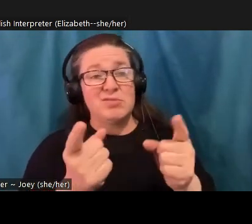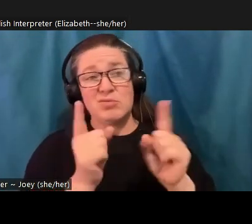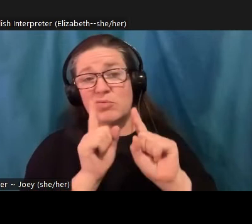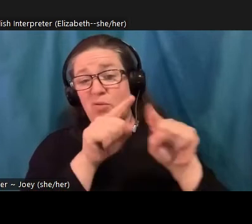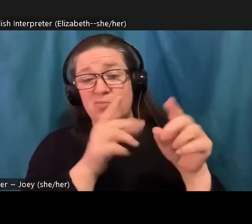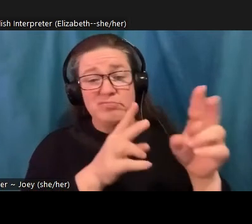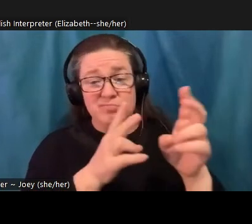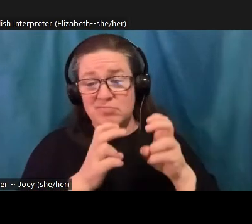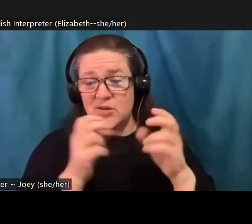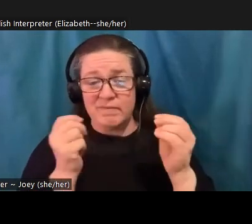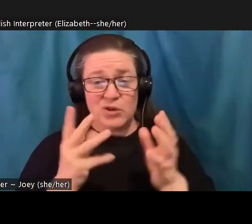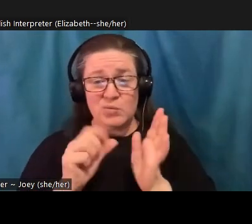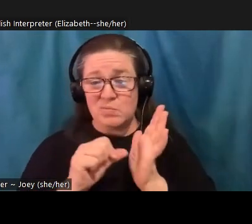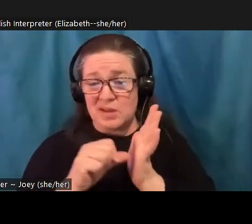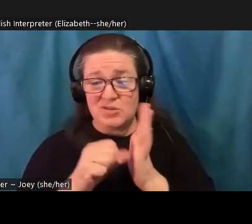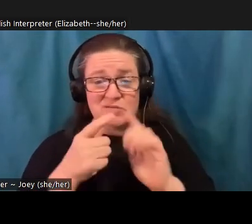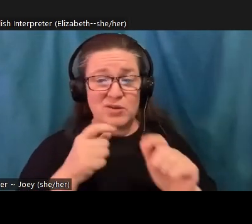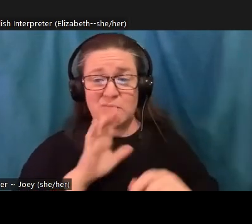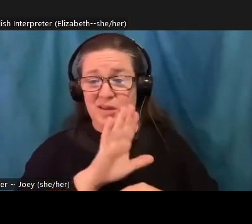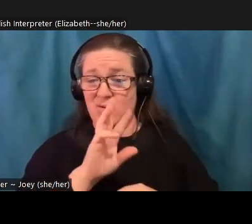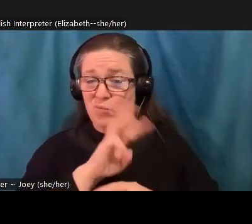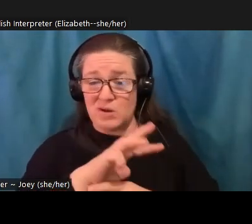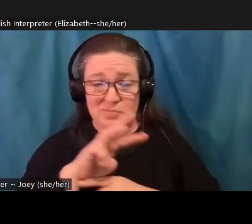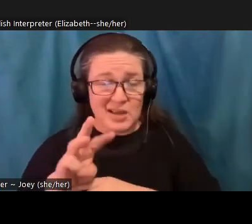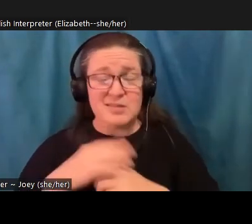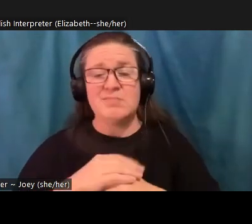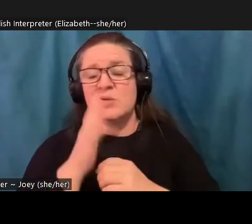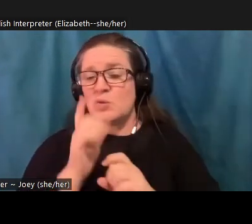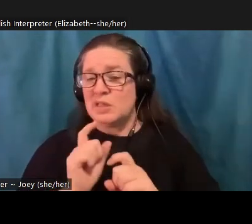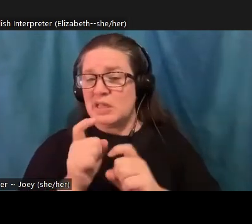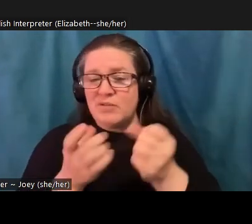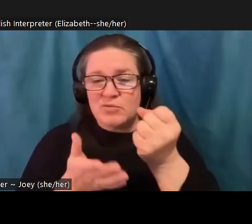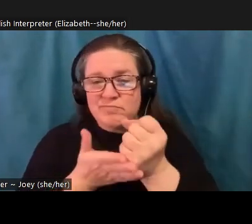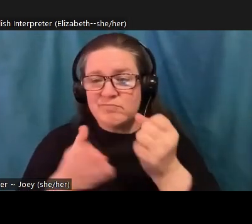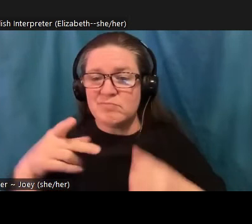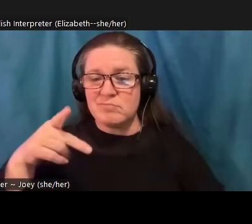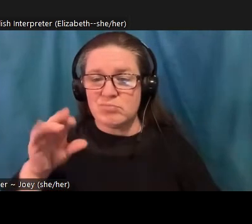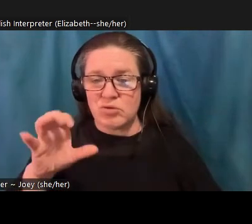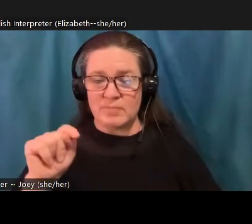website, and then gives you prompts to work through and they're really handy. And then you can take a much deeper dive,